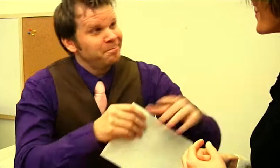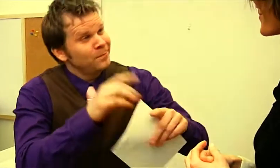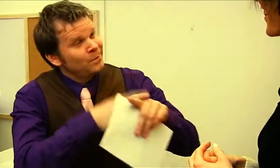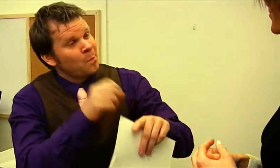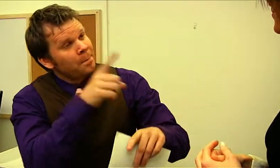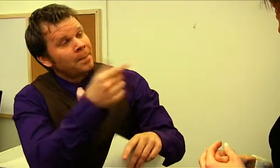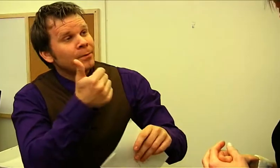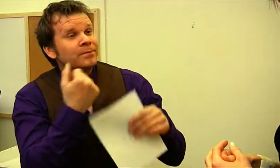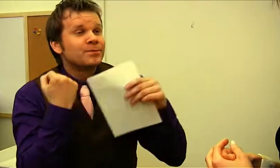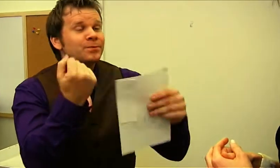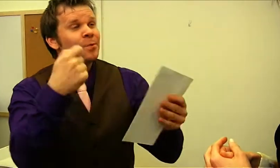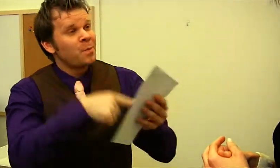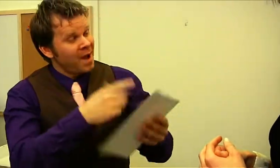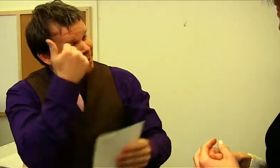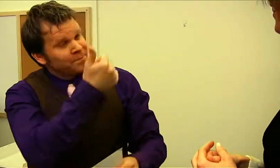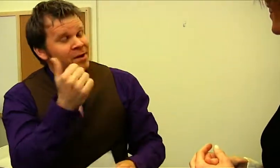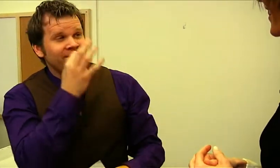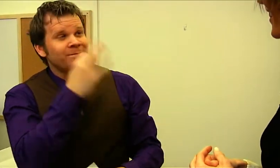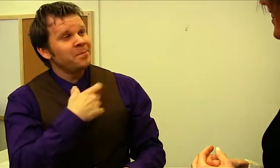If you would need a ride some time, it's just to ask me.